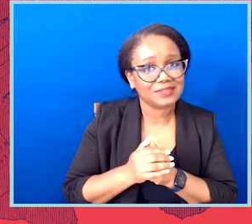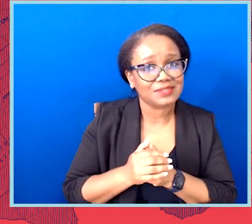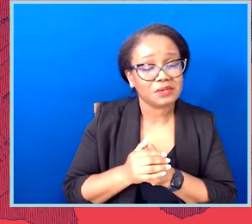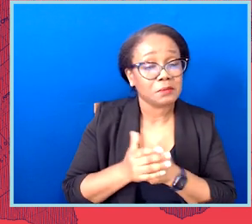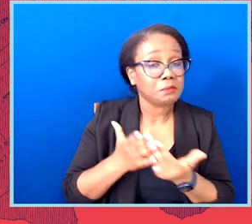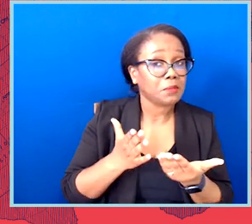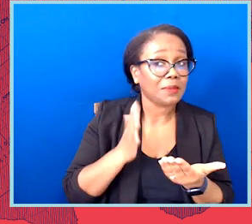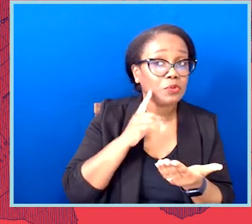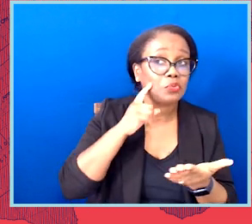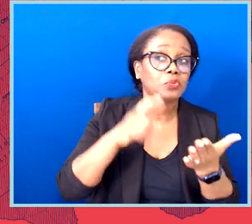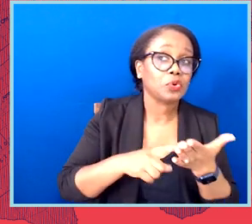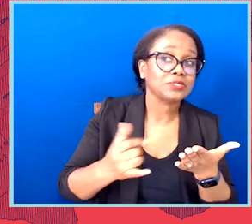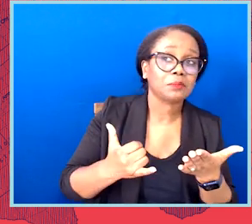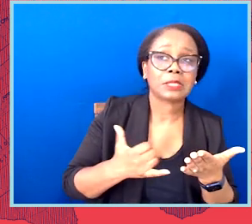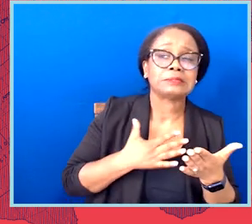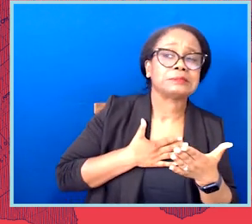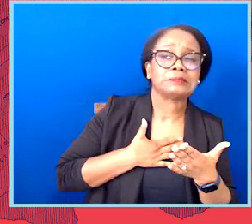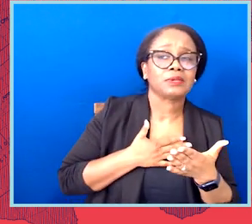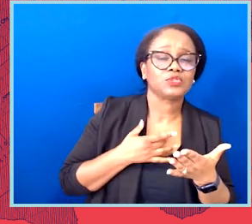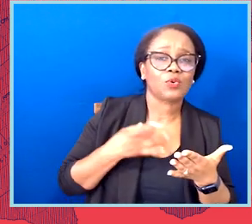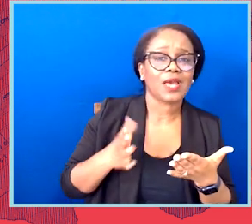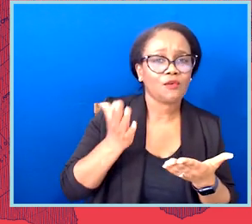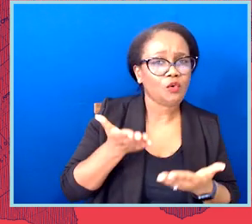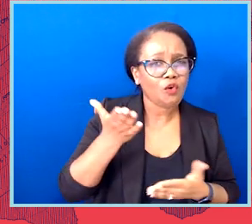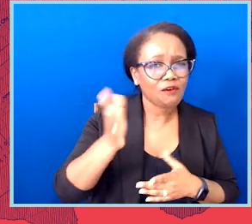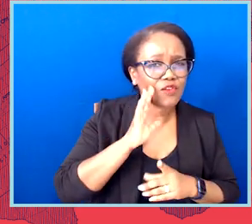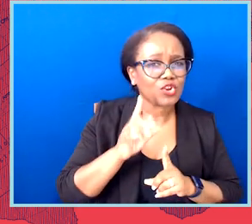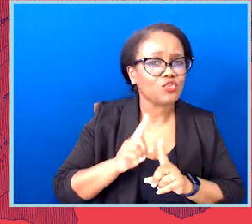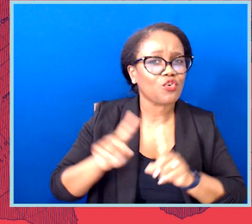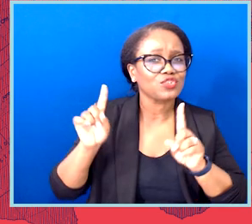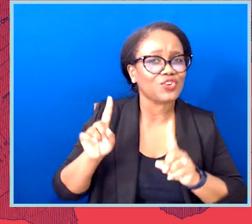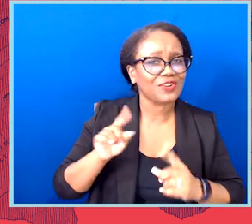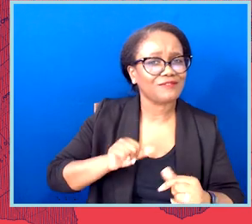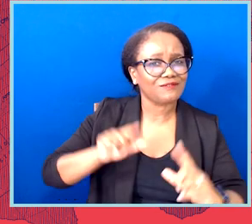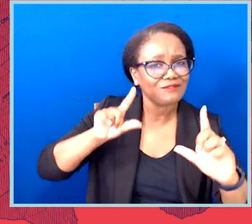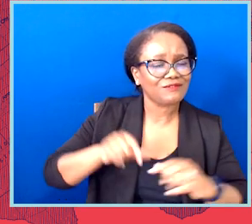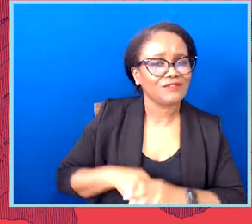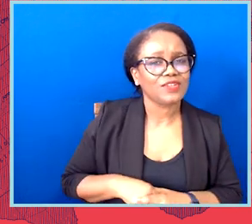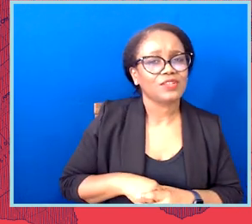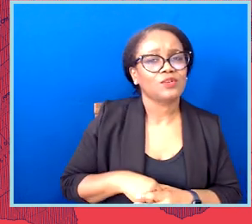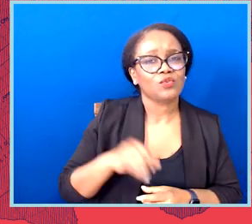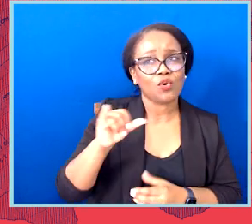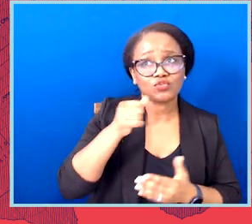offer alternatives. And of course, continue to write letters of support or opposition to your elected officials